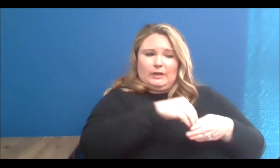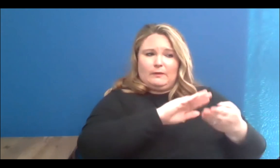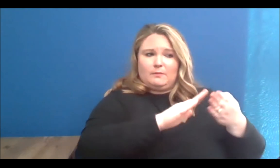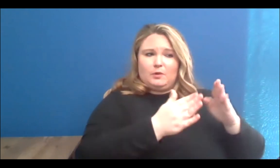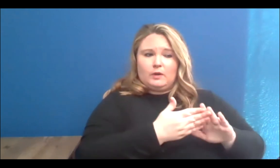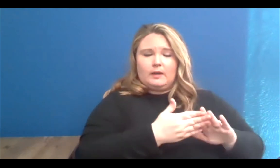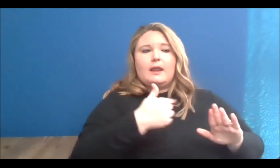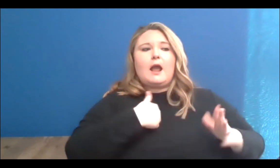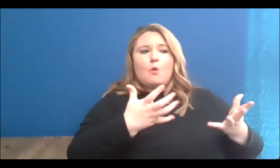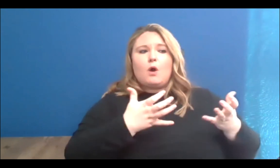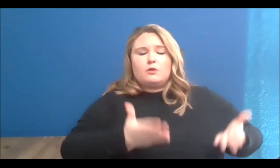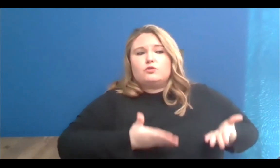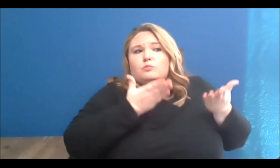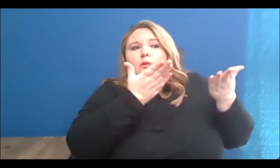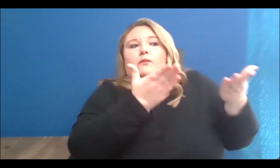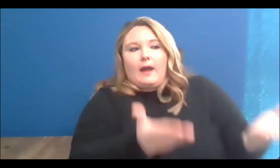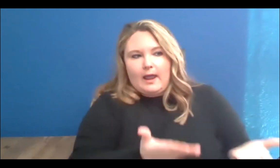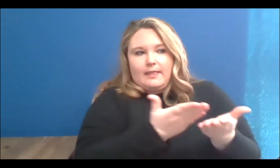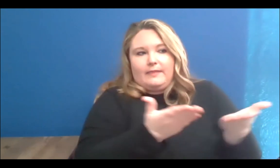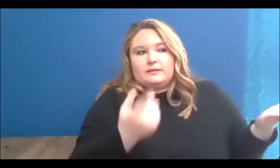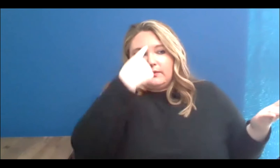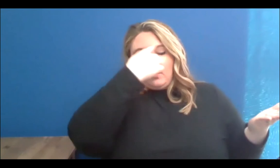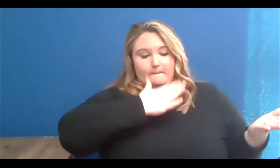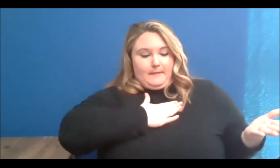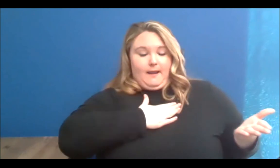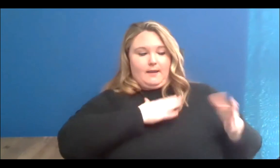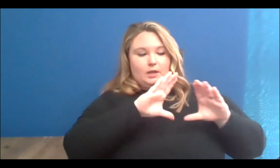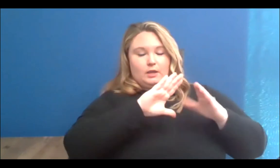programming for my community, and that it was inclusive and gave them a space